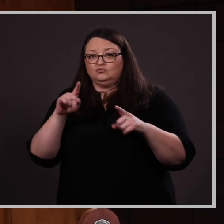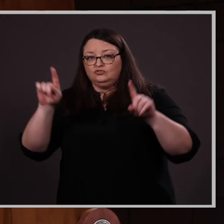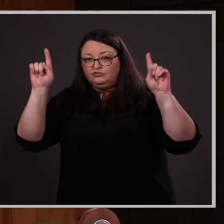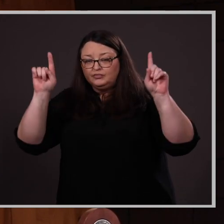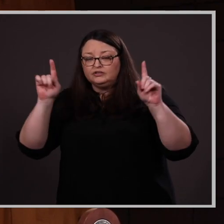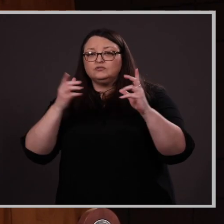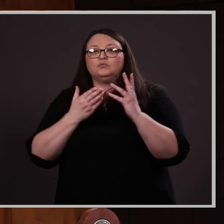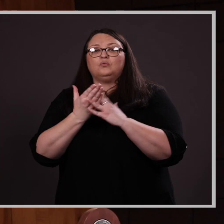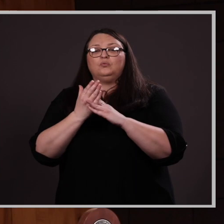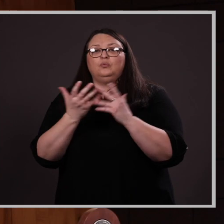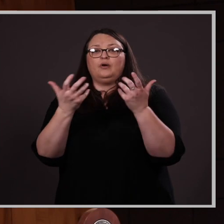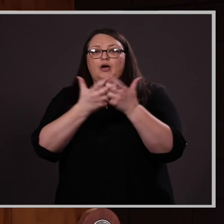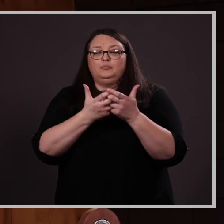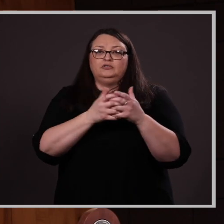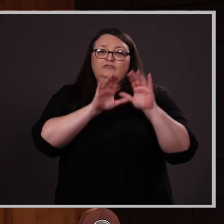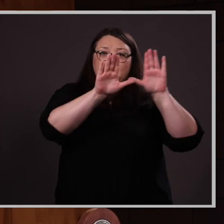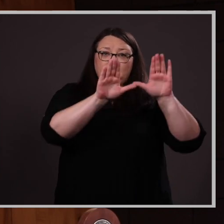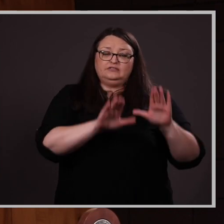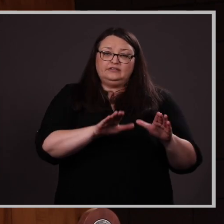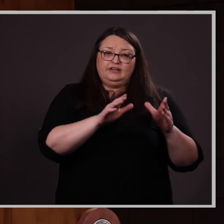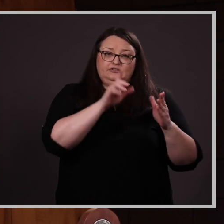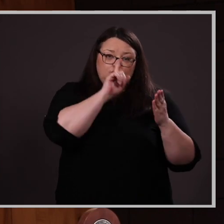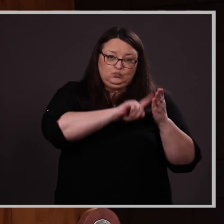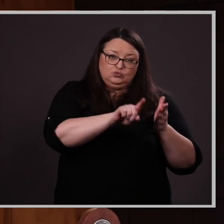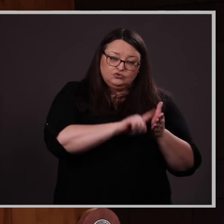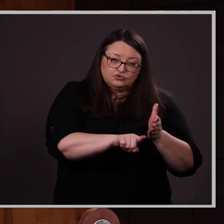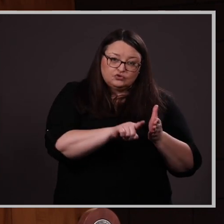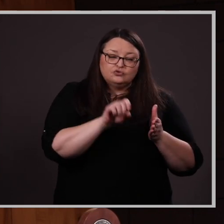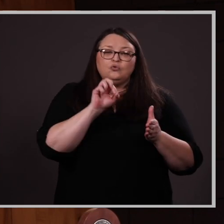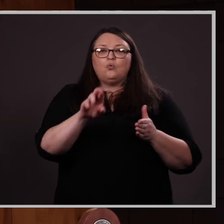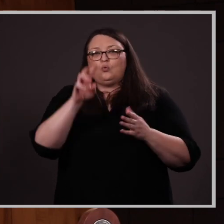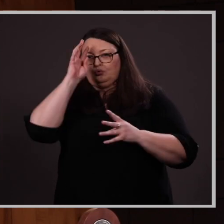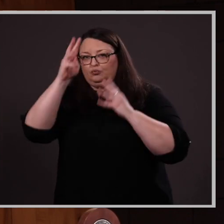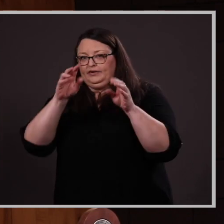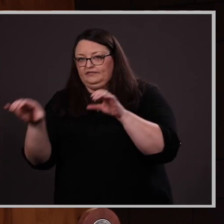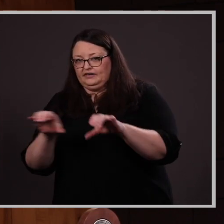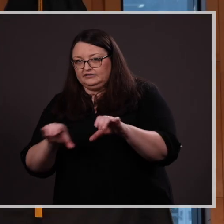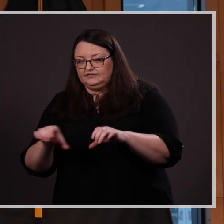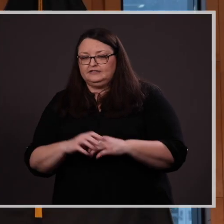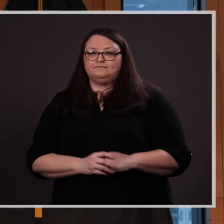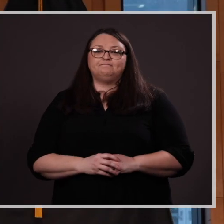a combination of outstanding research or creative activity.